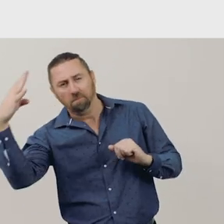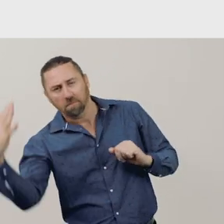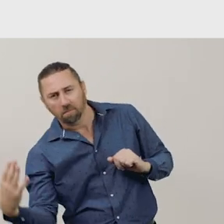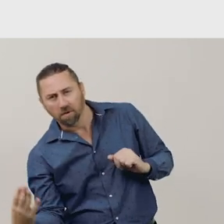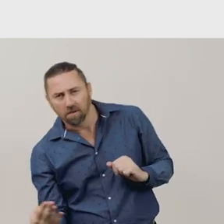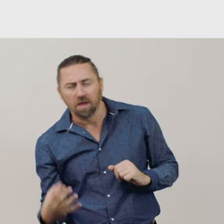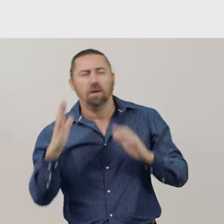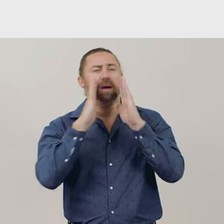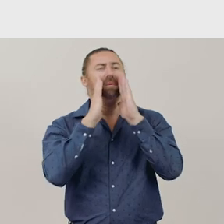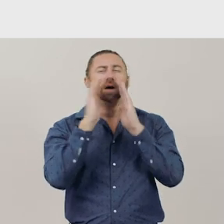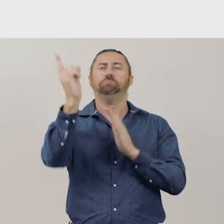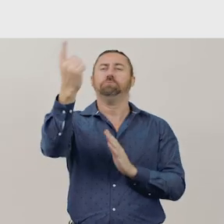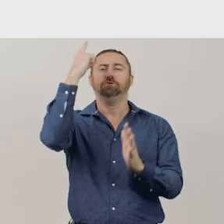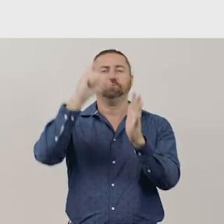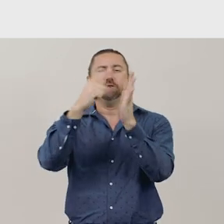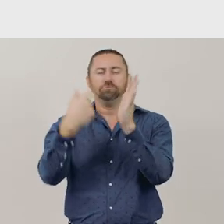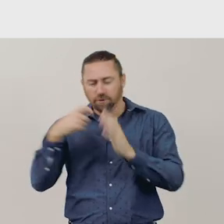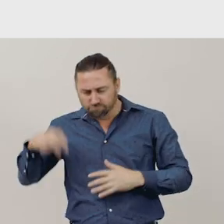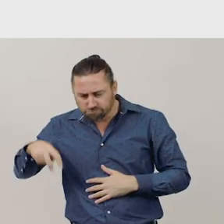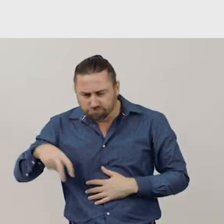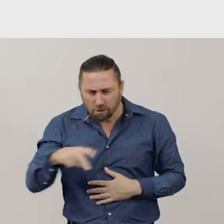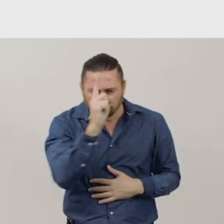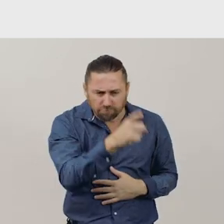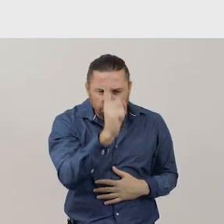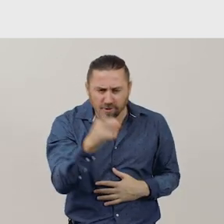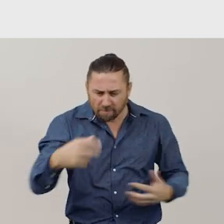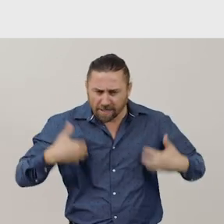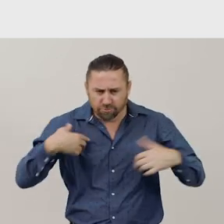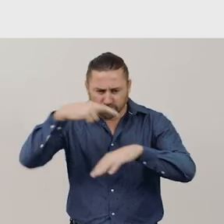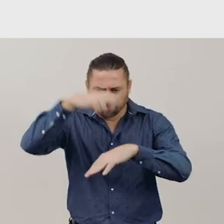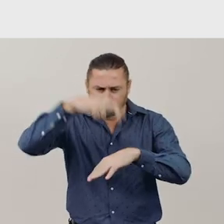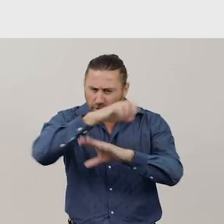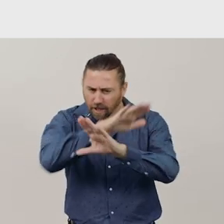Mama called the doctor and the doctor said, “No more monkeys jumping on the bed”.